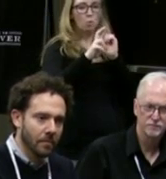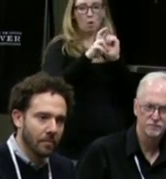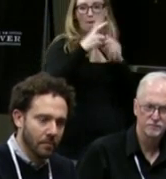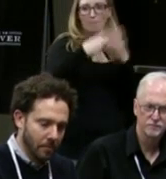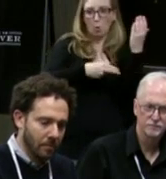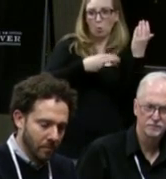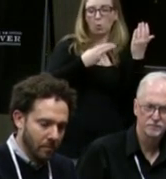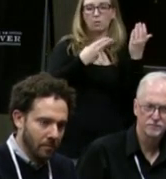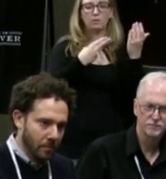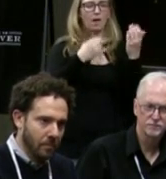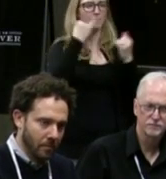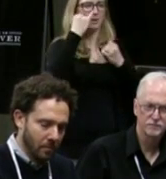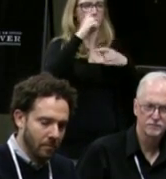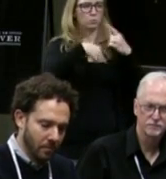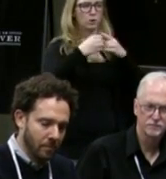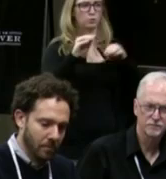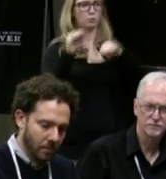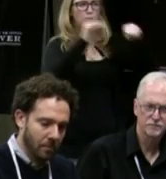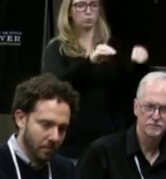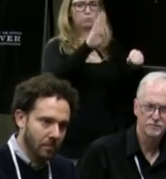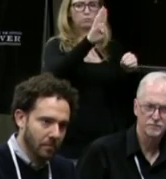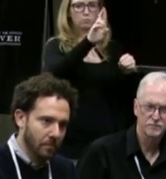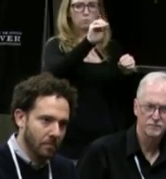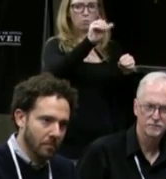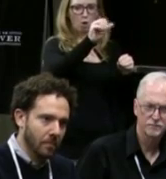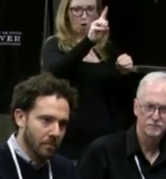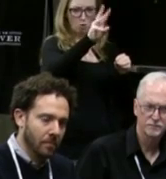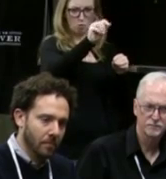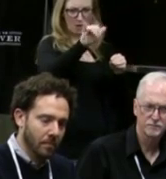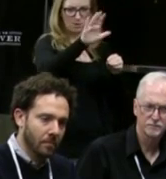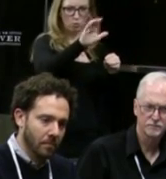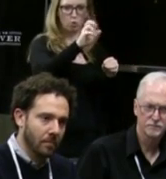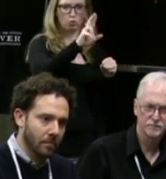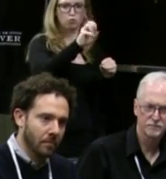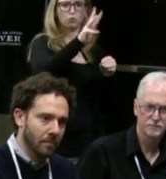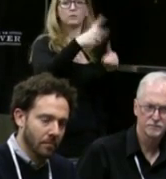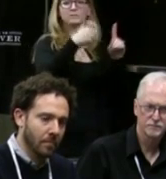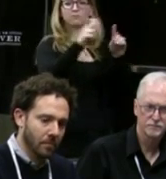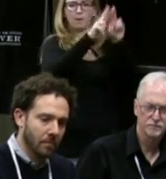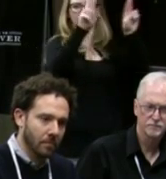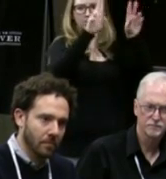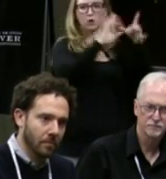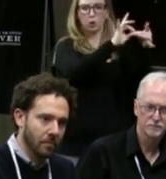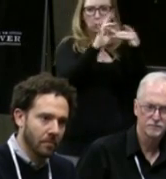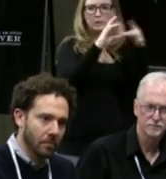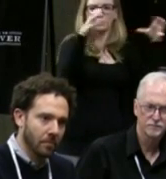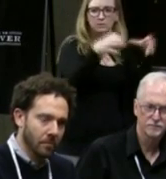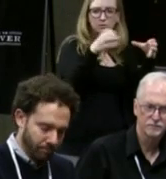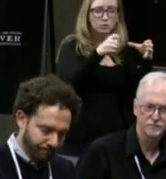I imagine when you went to Broadway, the crew was Union for example. Did you have to spend extra time?